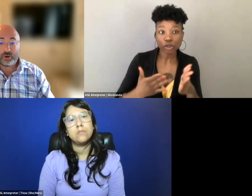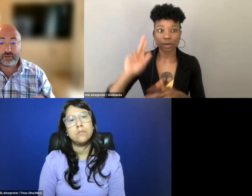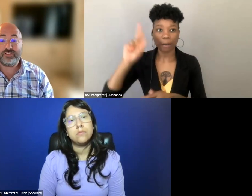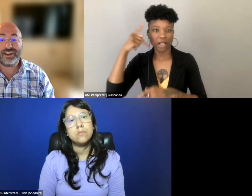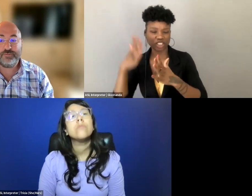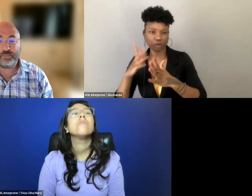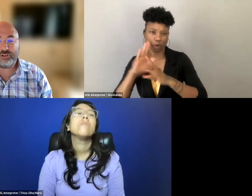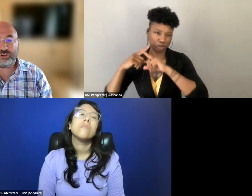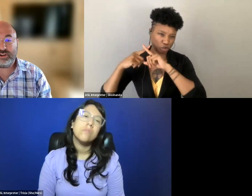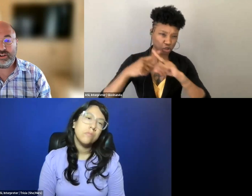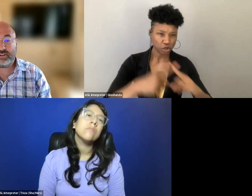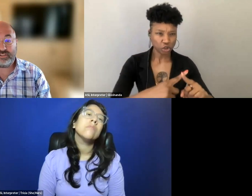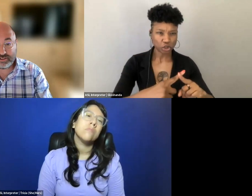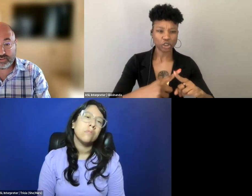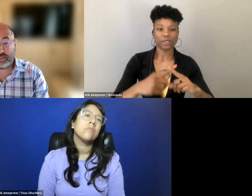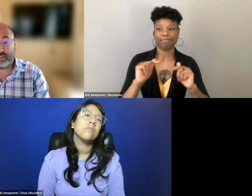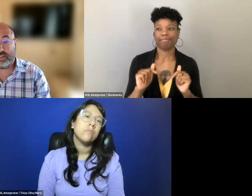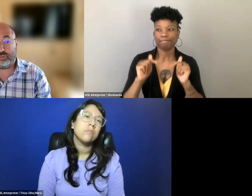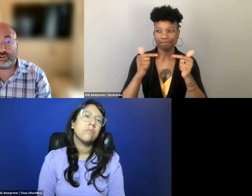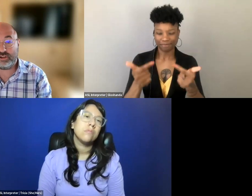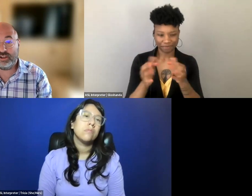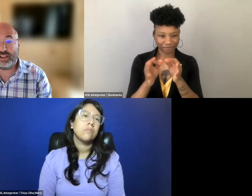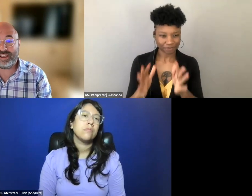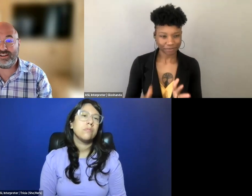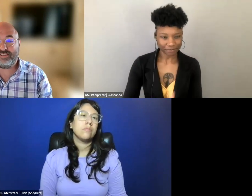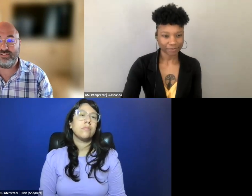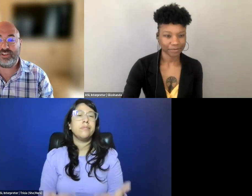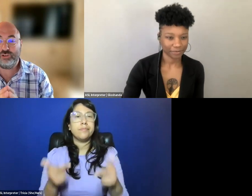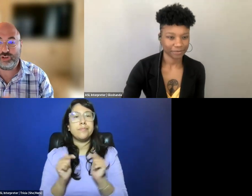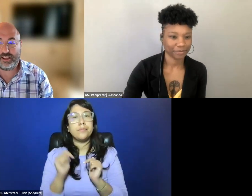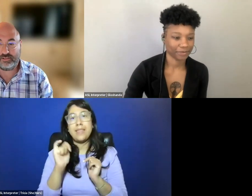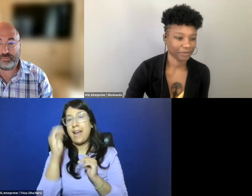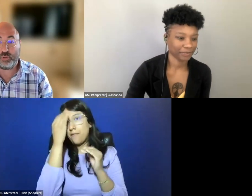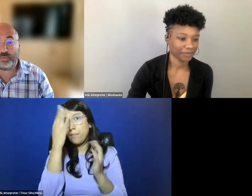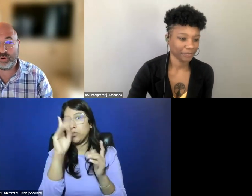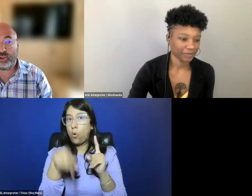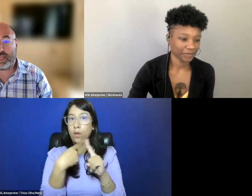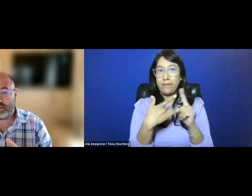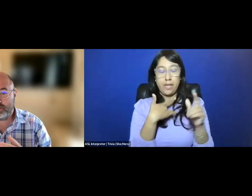So I wanna suggest that information doesn't exist in isolation, it exists in chains,